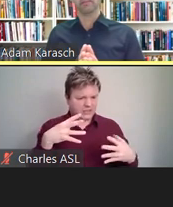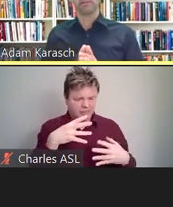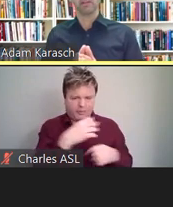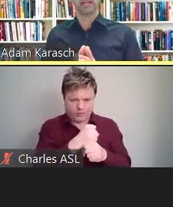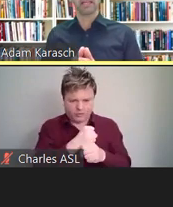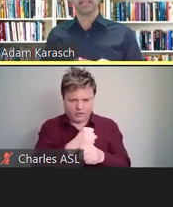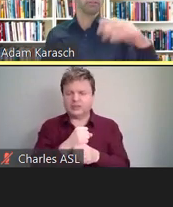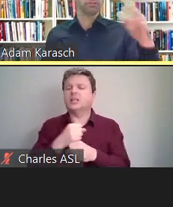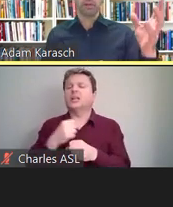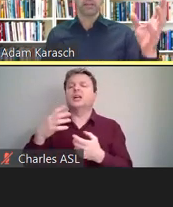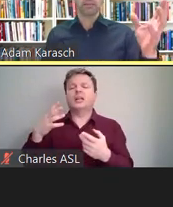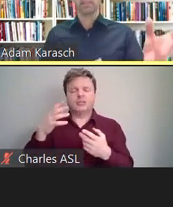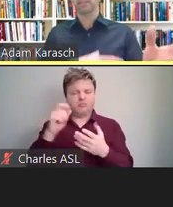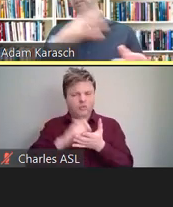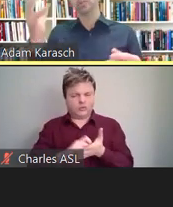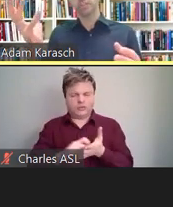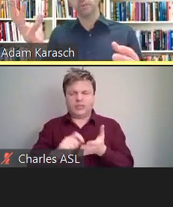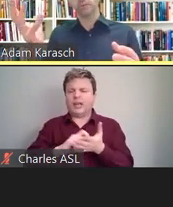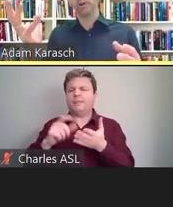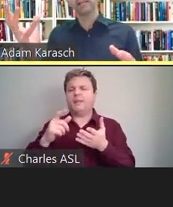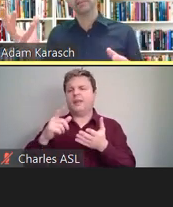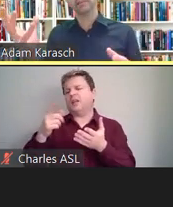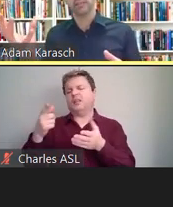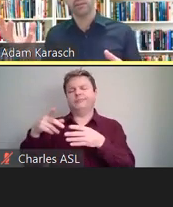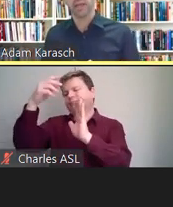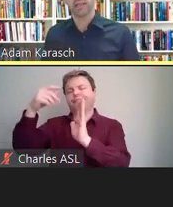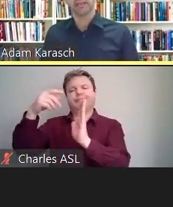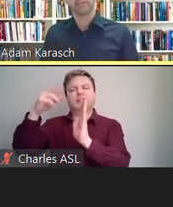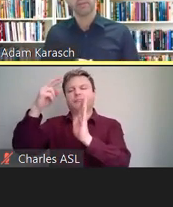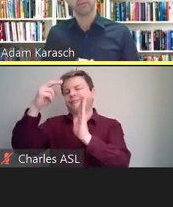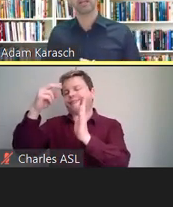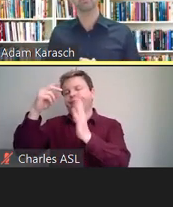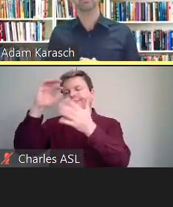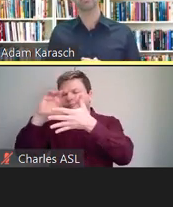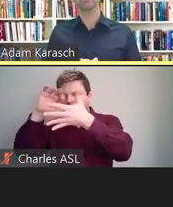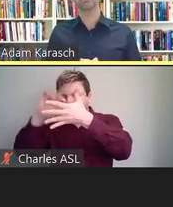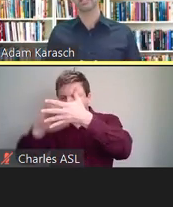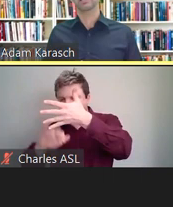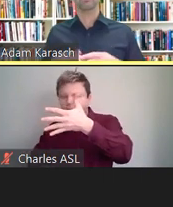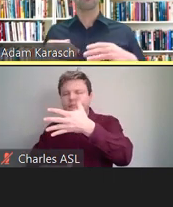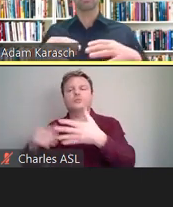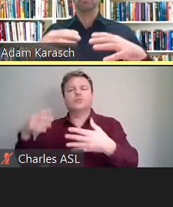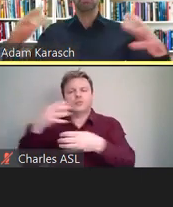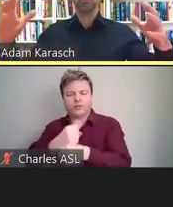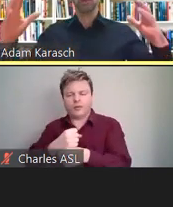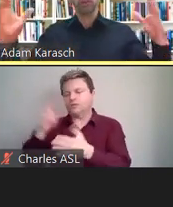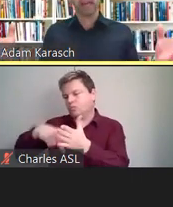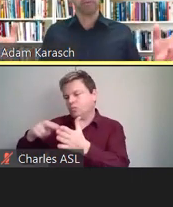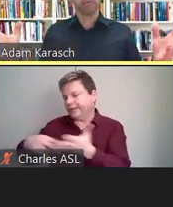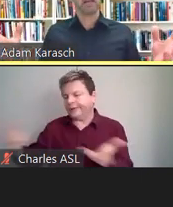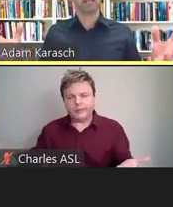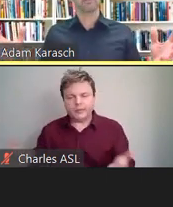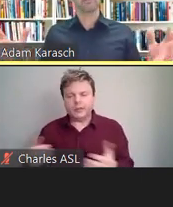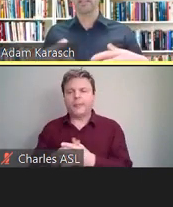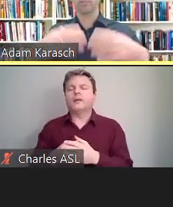so like I said, either verbatim or summarized in some format. Then when it comes to notetaking there are really myriad formats, levels